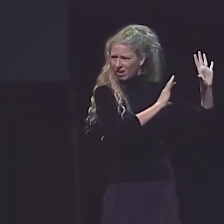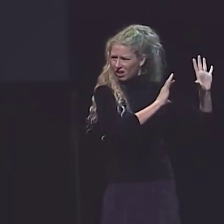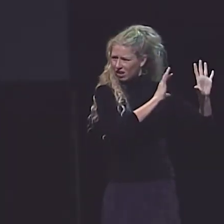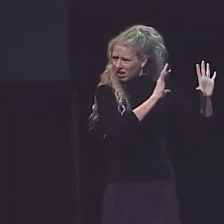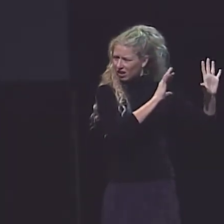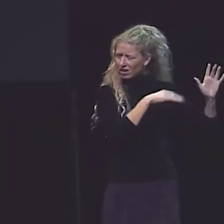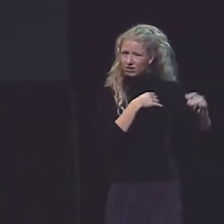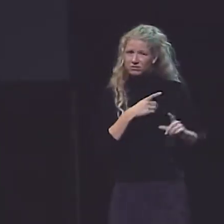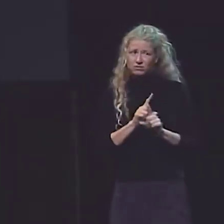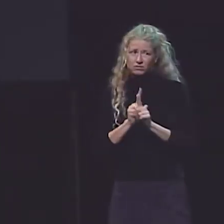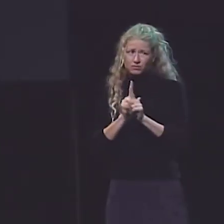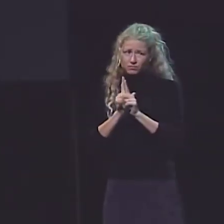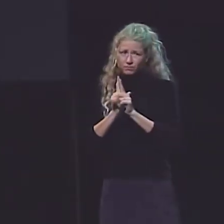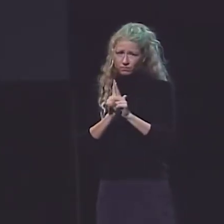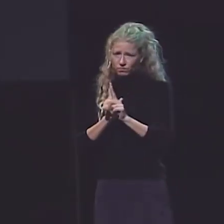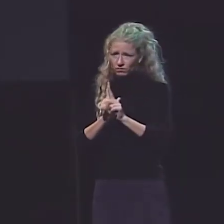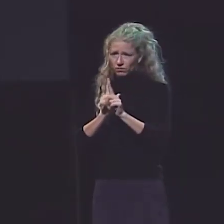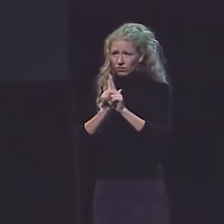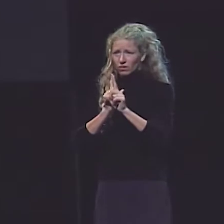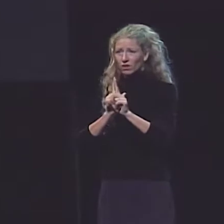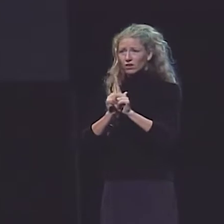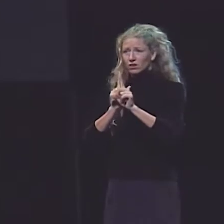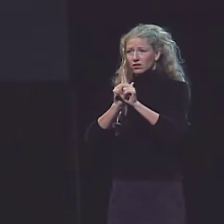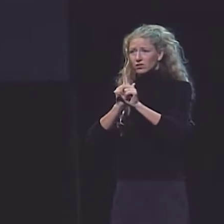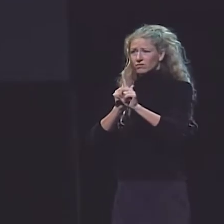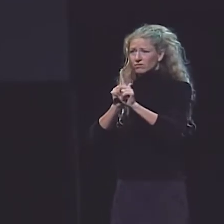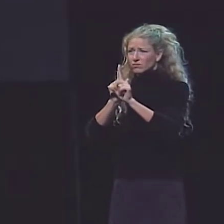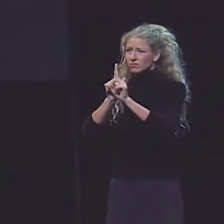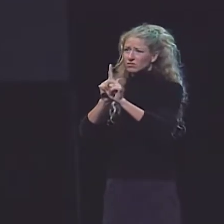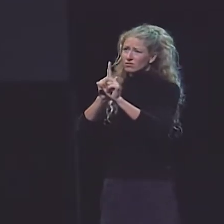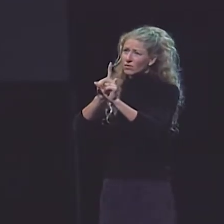STOPPED TO WATCH THE SAD PROGRESSION AS I FOLLOWED HIM BACK TO THE BUILDING.